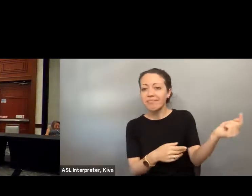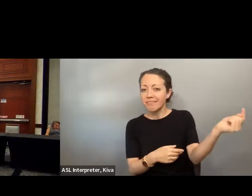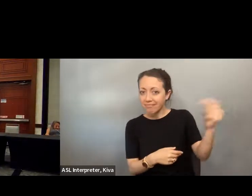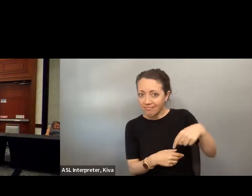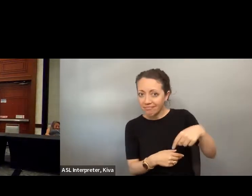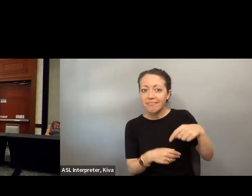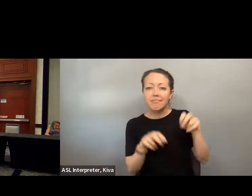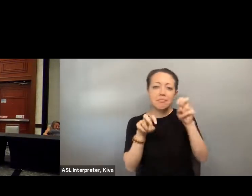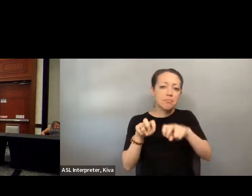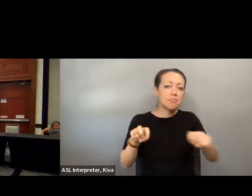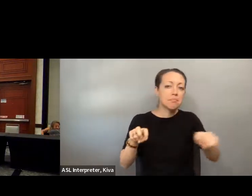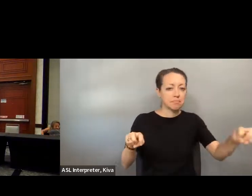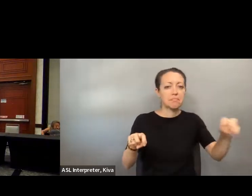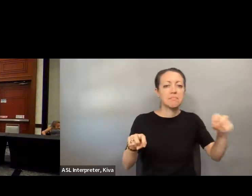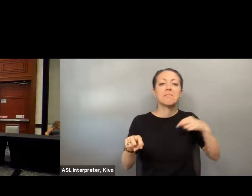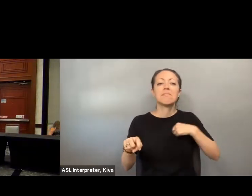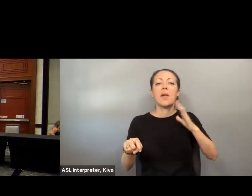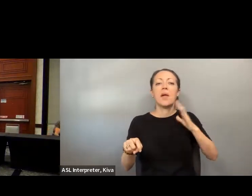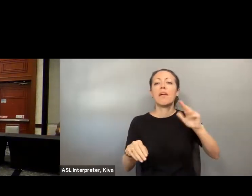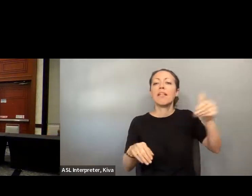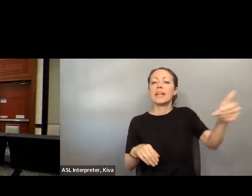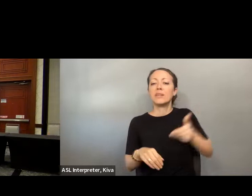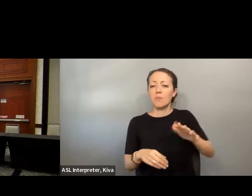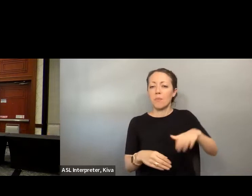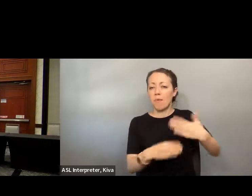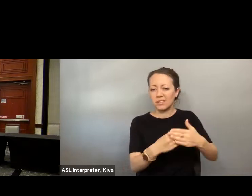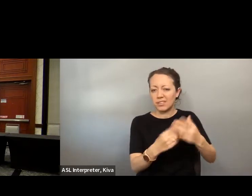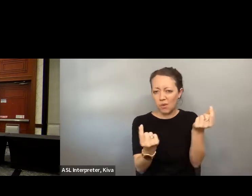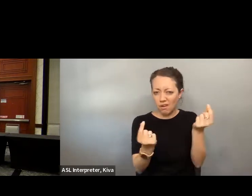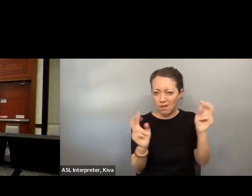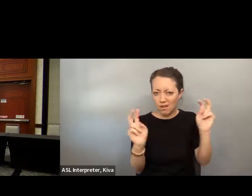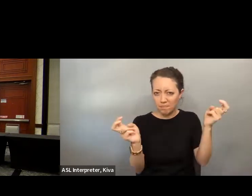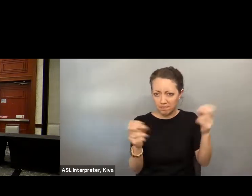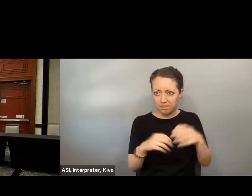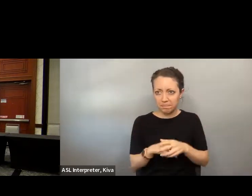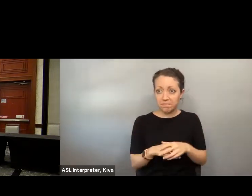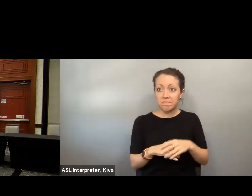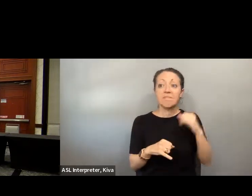» Thank you so much, Emily. We appreciate you. I'd like to ask our panelists from our I'd like to ask the panelists from our and final panel to the ahead and make your way up to the table while I introduce the next segment.